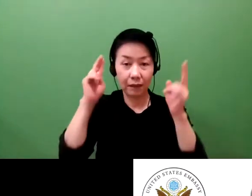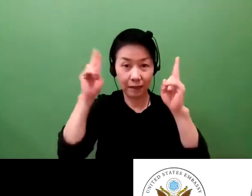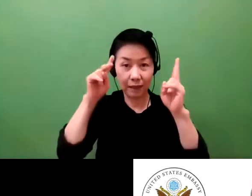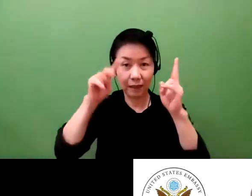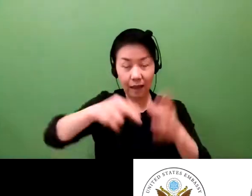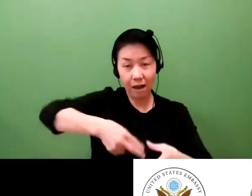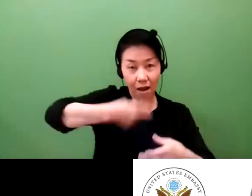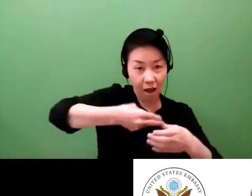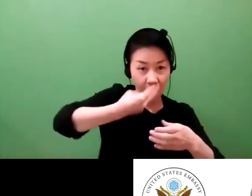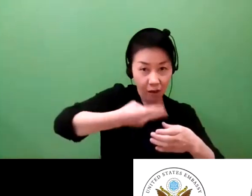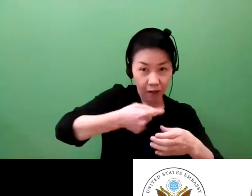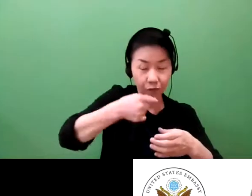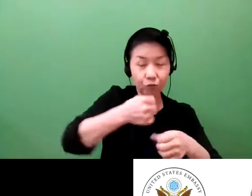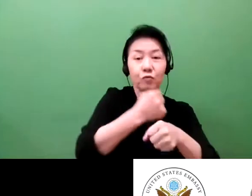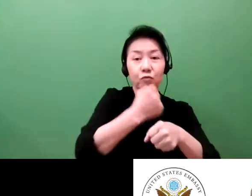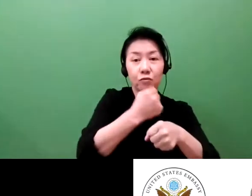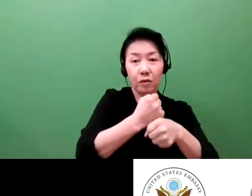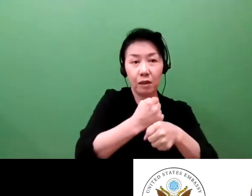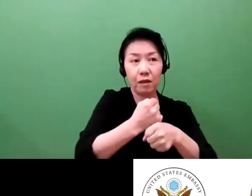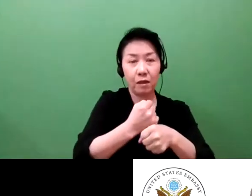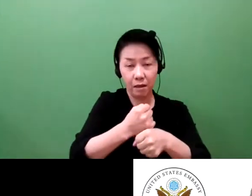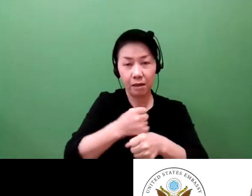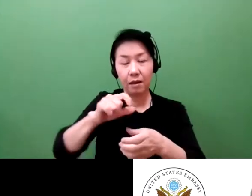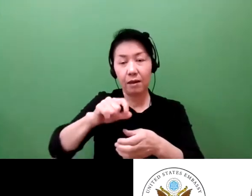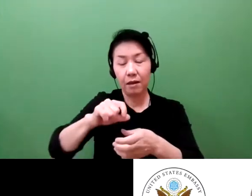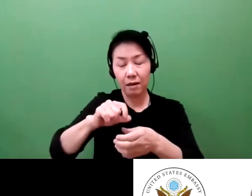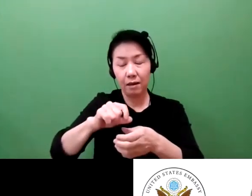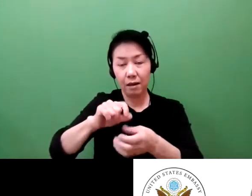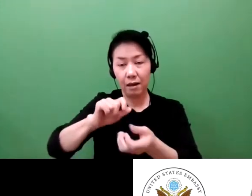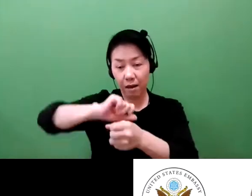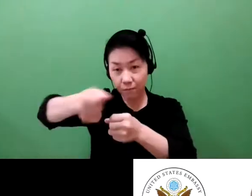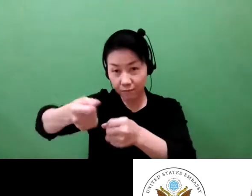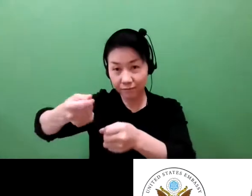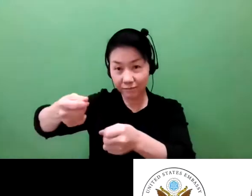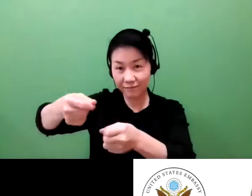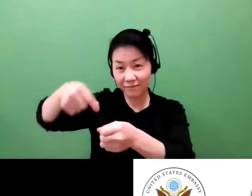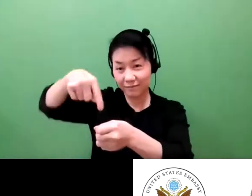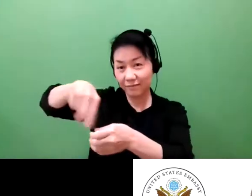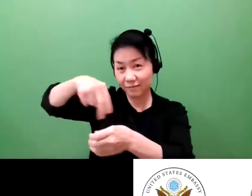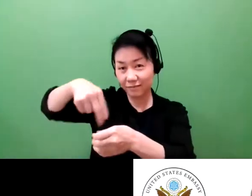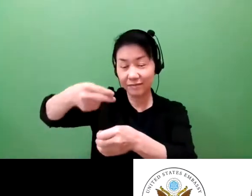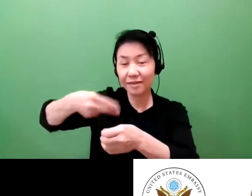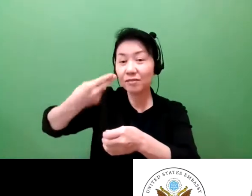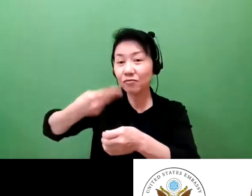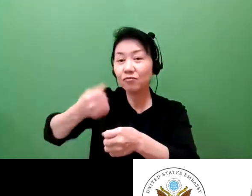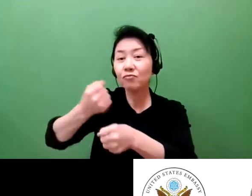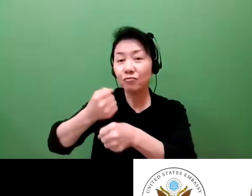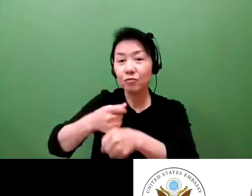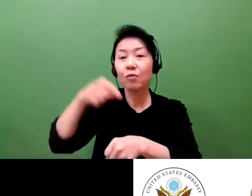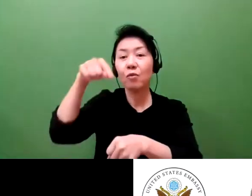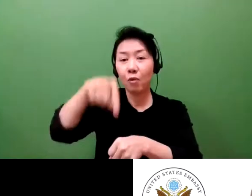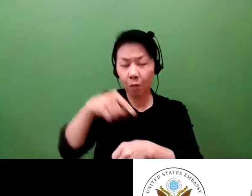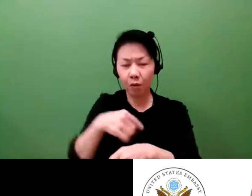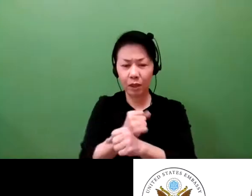The instant noodles and cup noodles have been invented by the founder